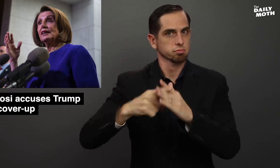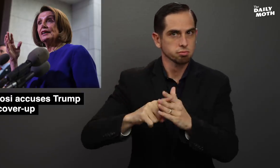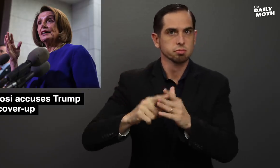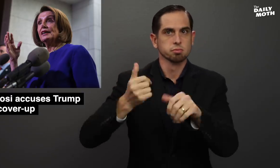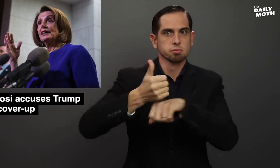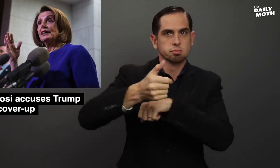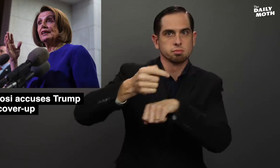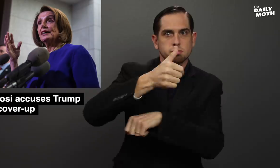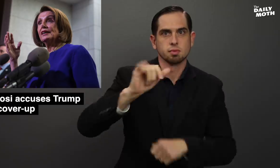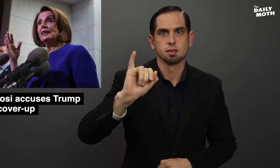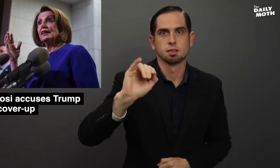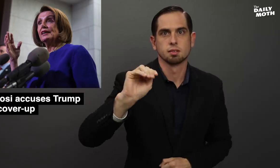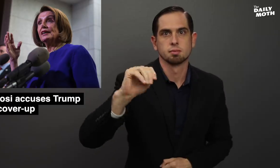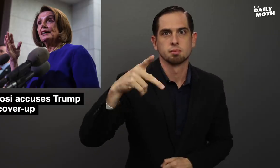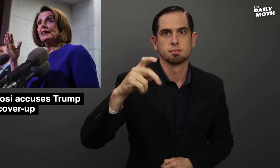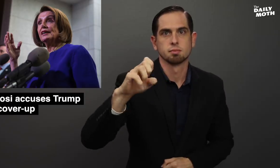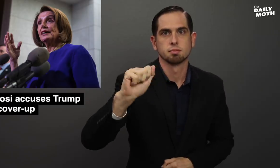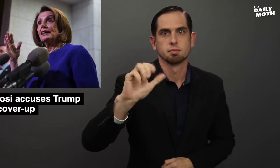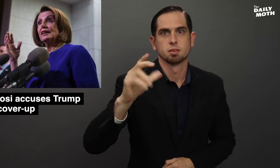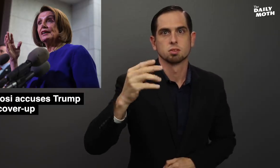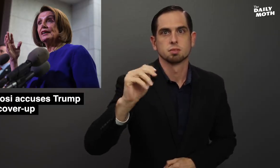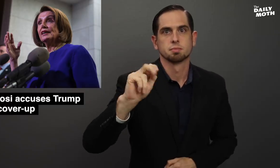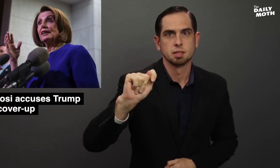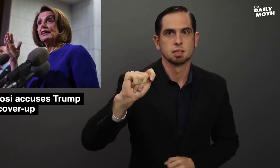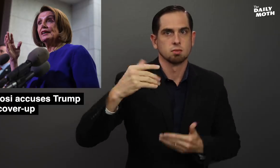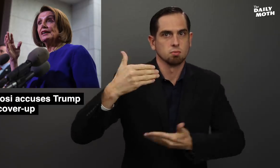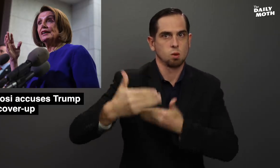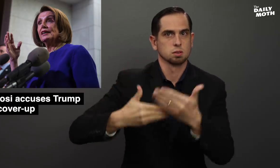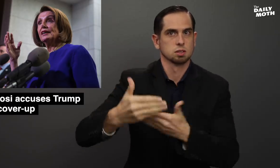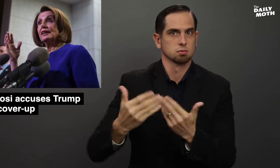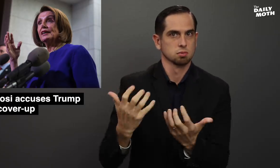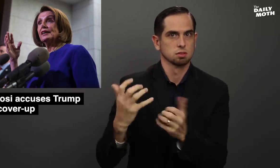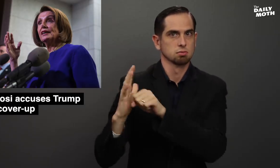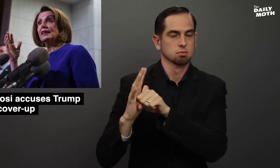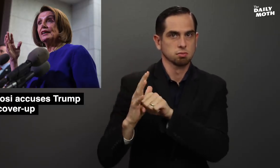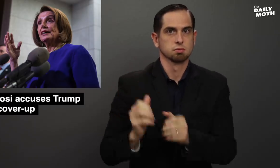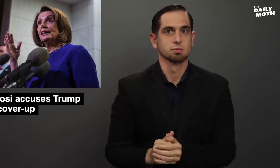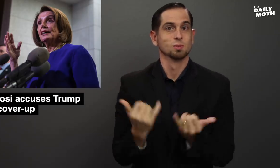to begin impeachment proceedings.